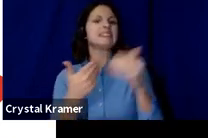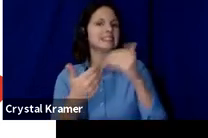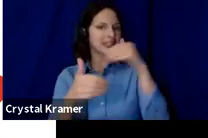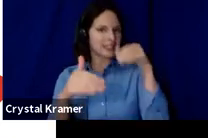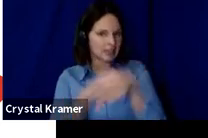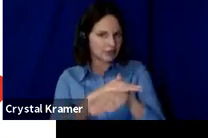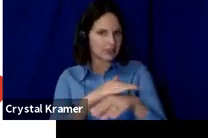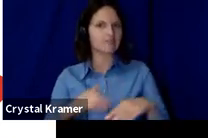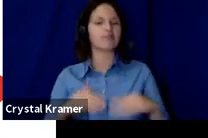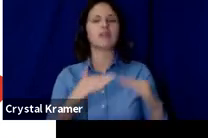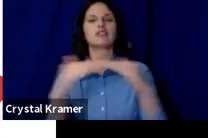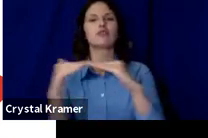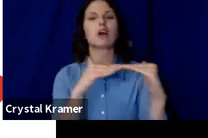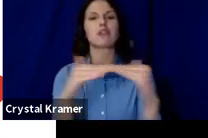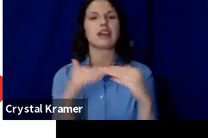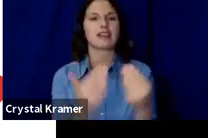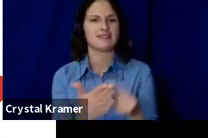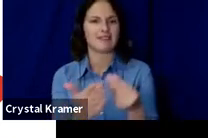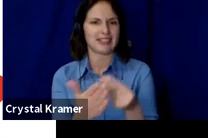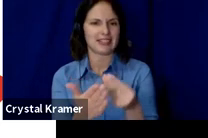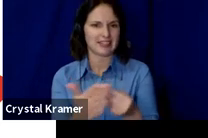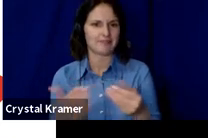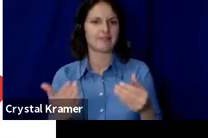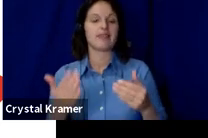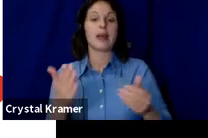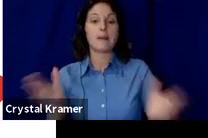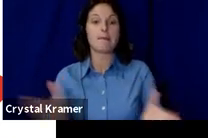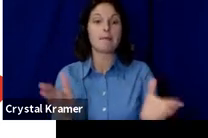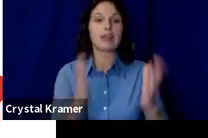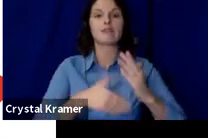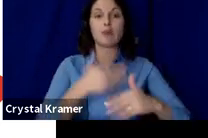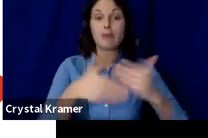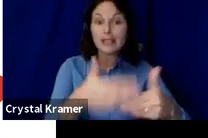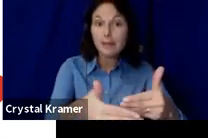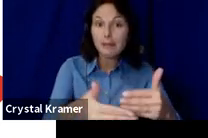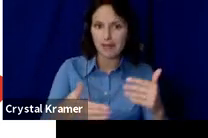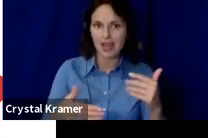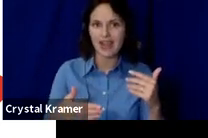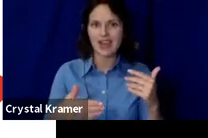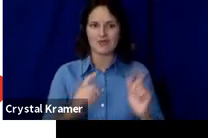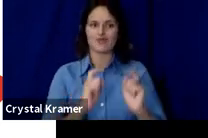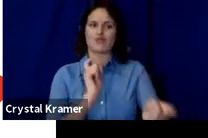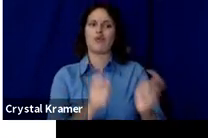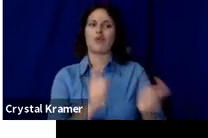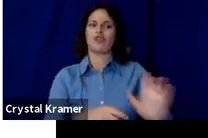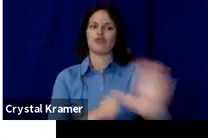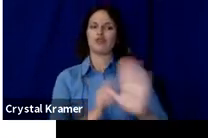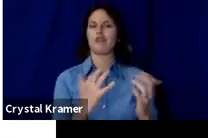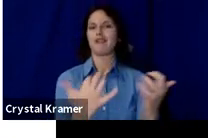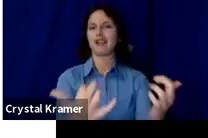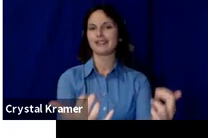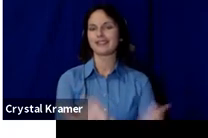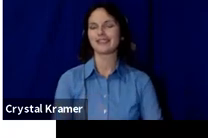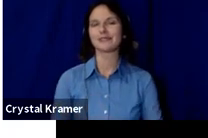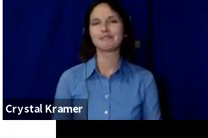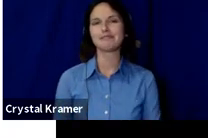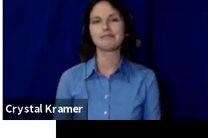funding, building momentum, and rewarding your audience.